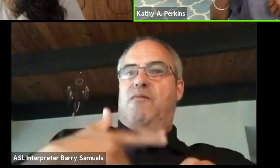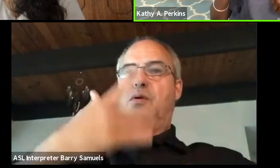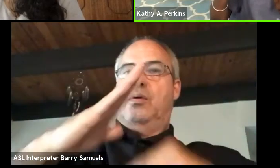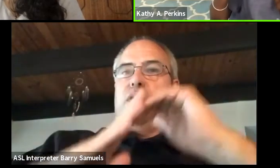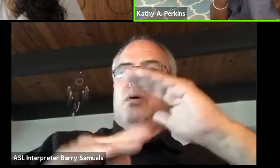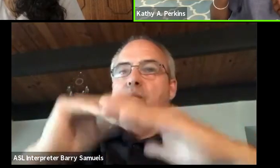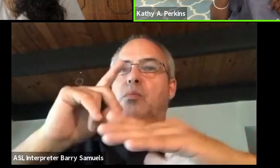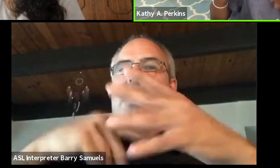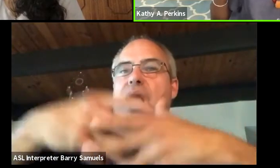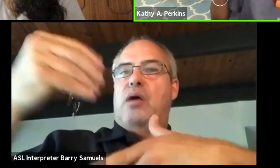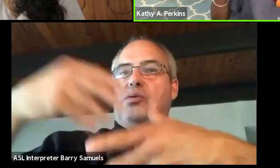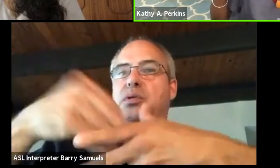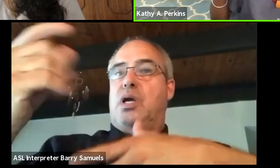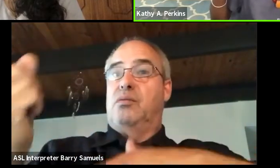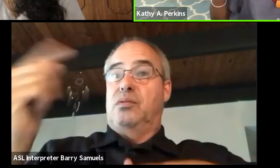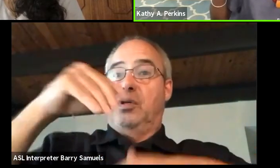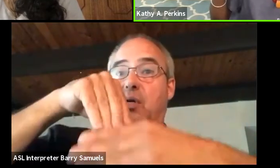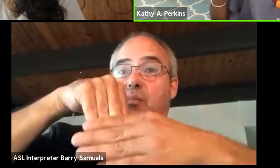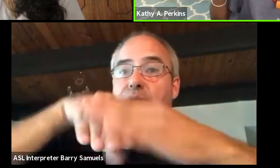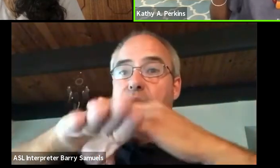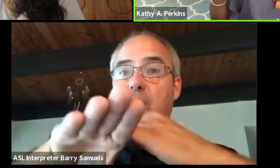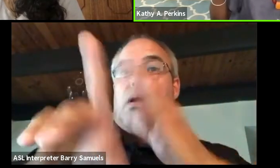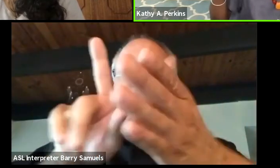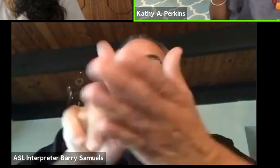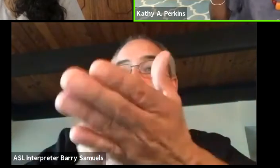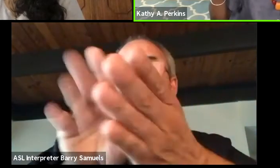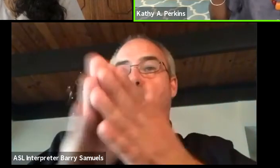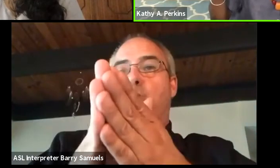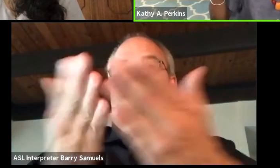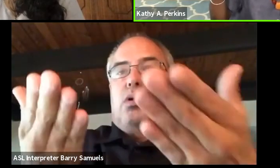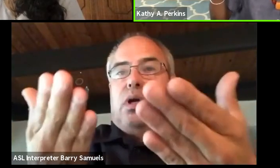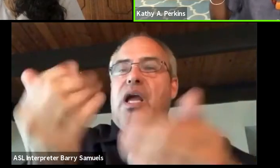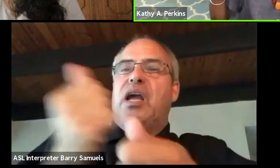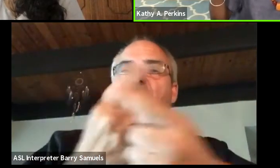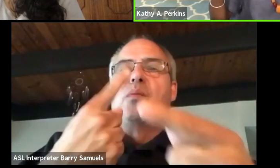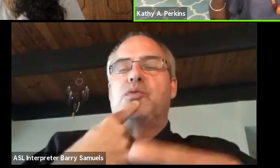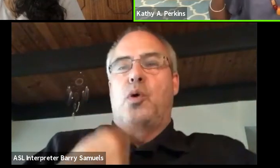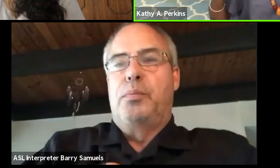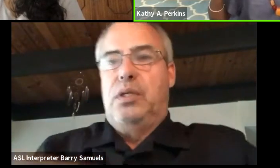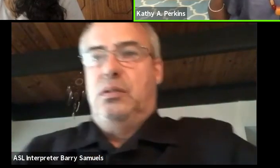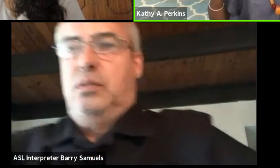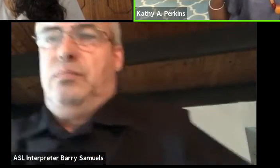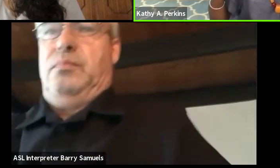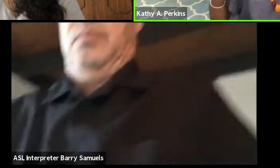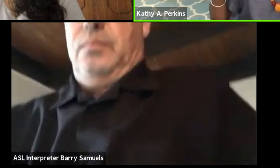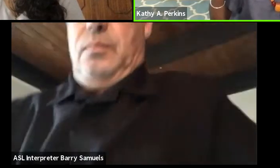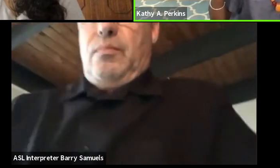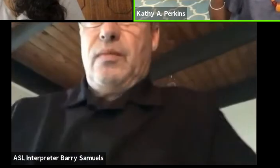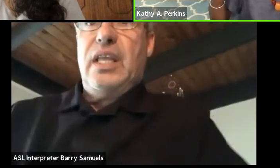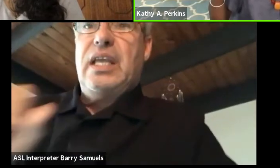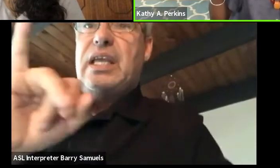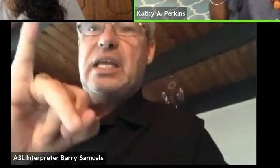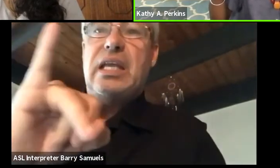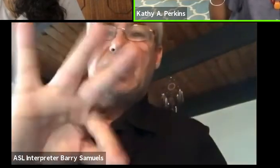publishing this book? And the thing that everybody kept saying to me is like, if you don't publish it, we won't get published.